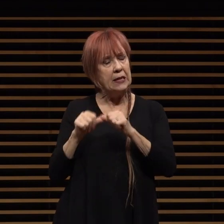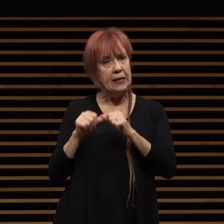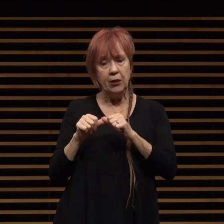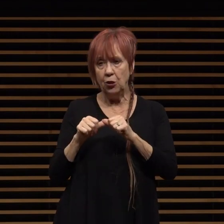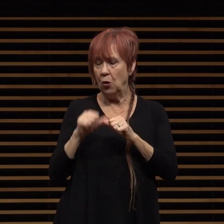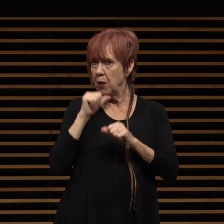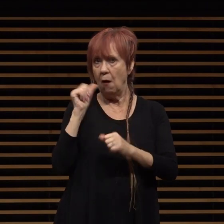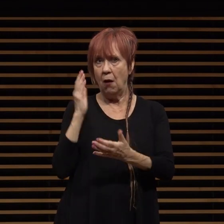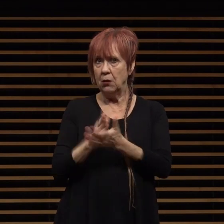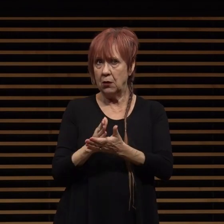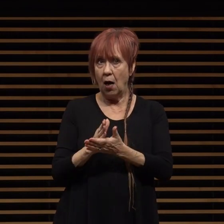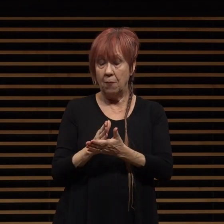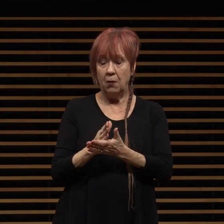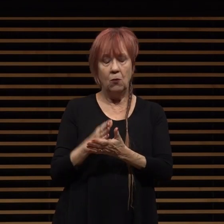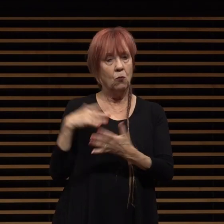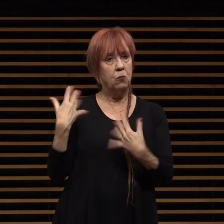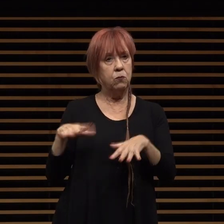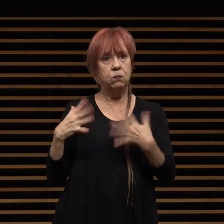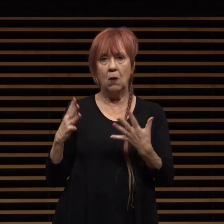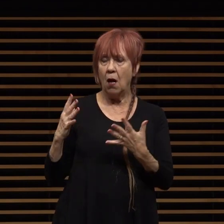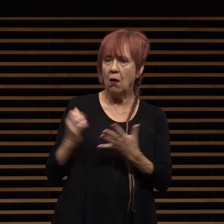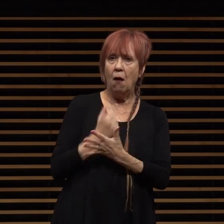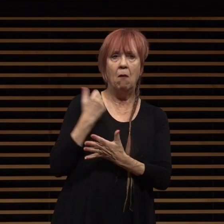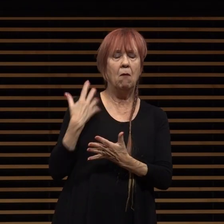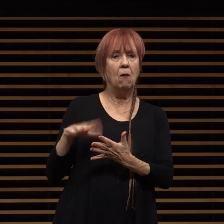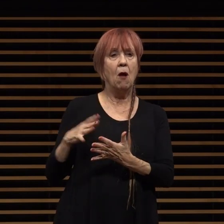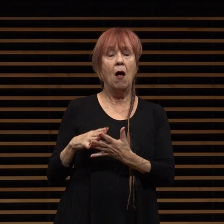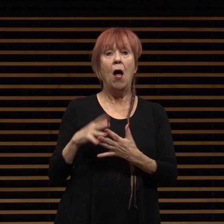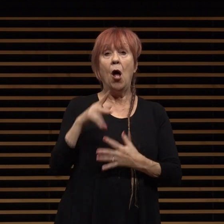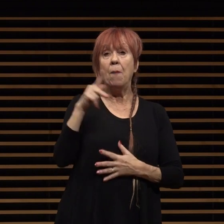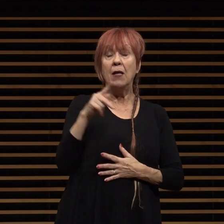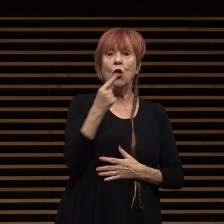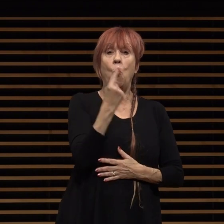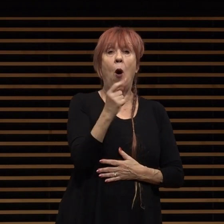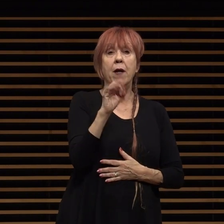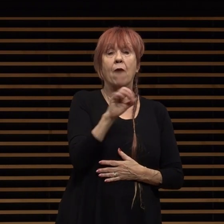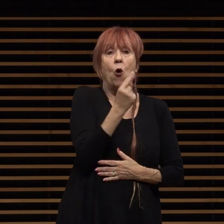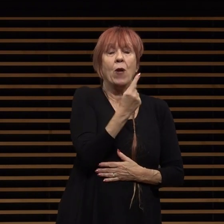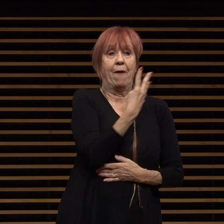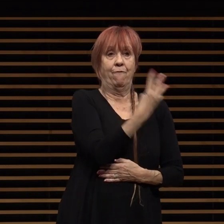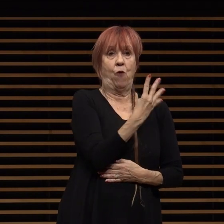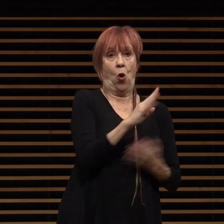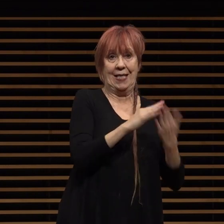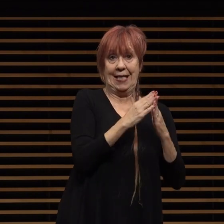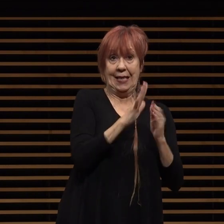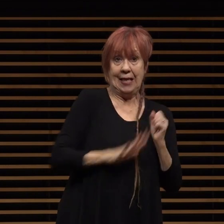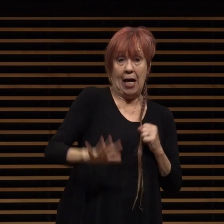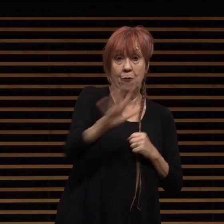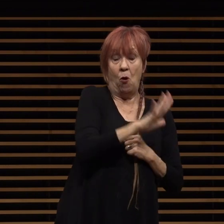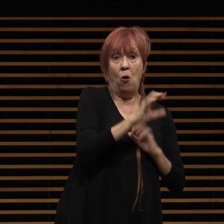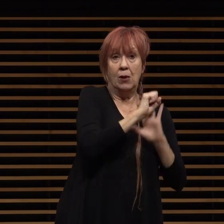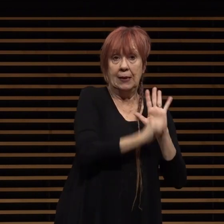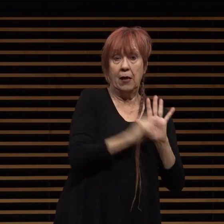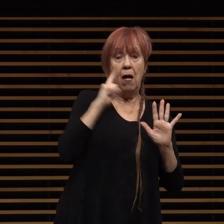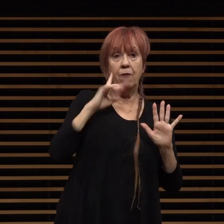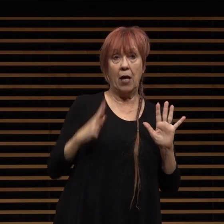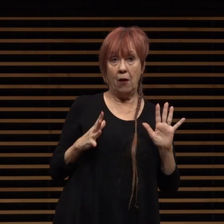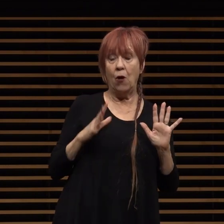that's no small accomplishment pasadena is one of only four cities in the entire